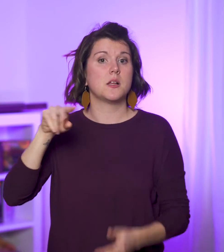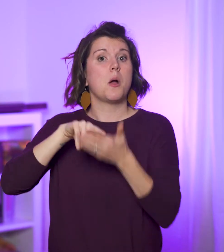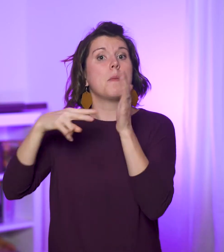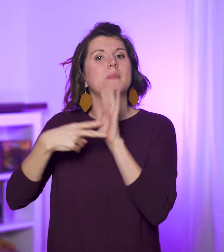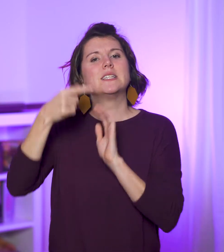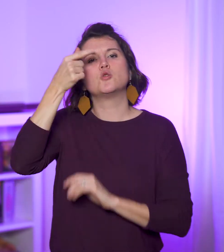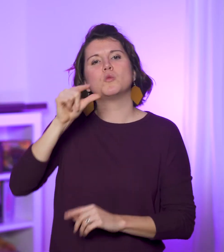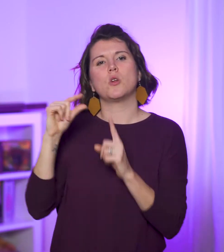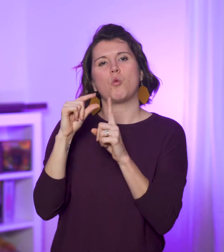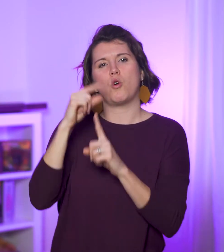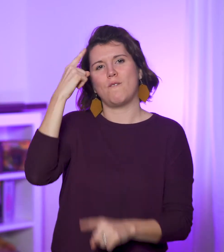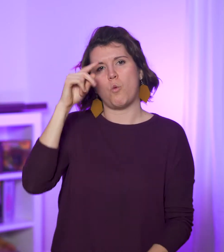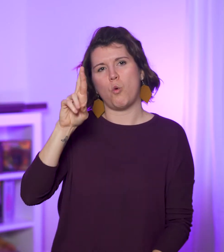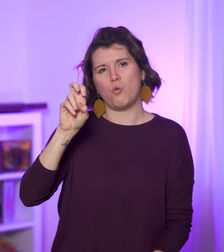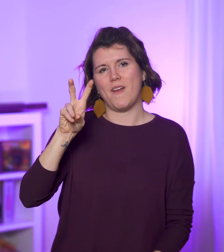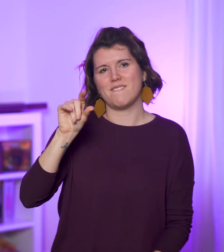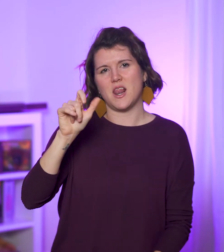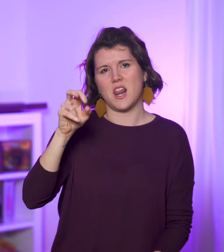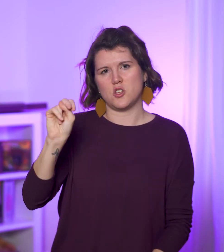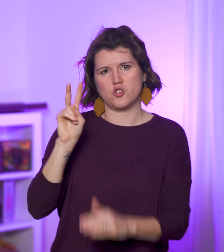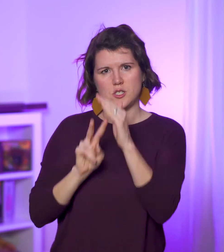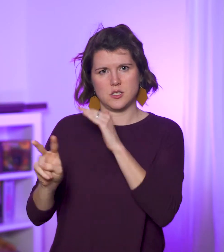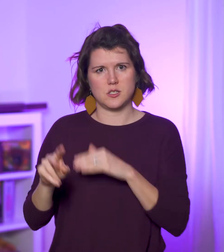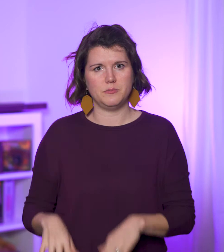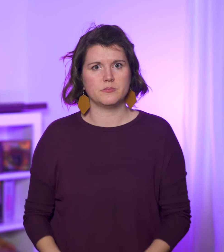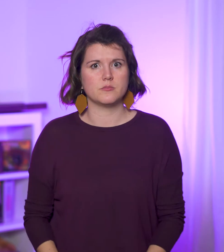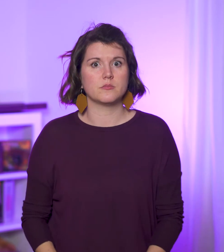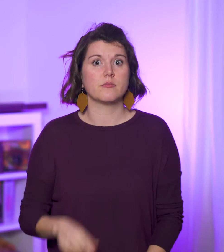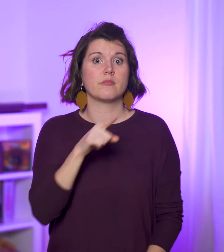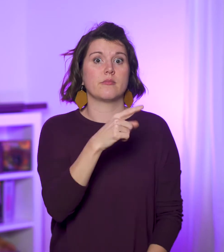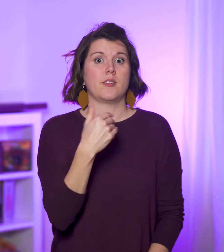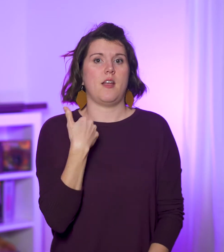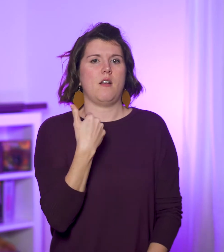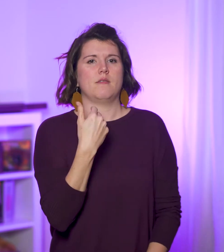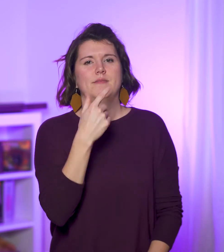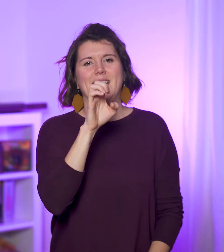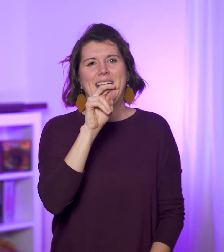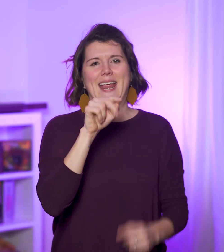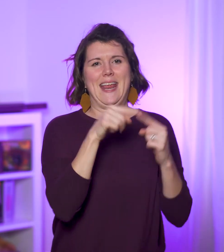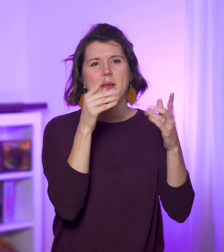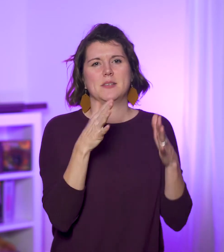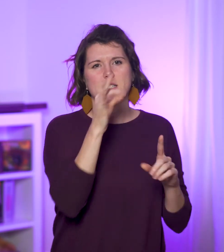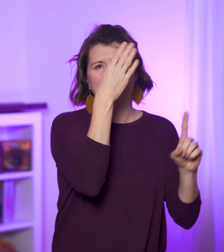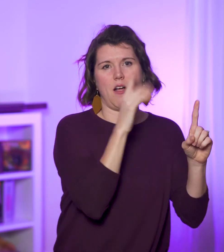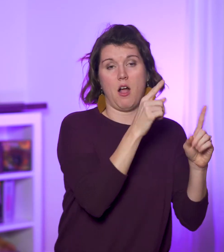(apocalypse is Greek for our word 'revelation'). These are enemies of God;